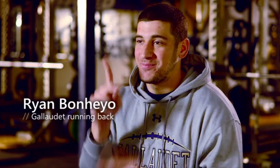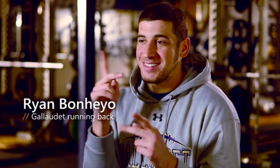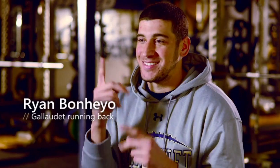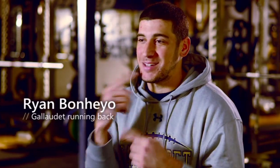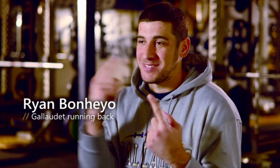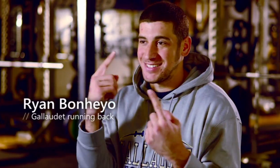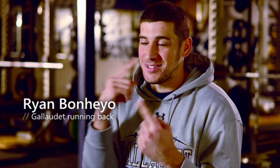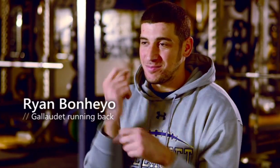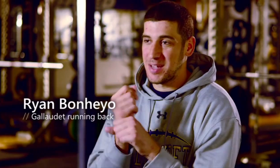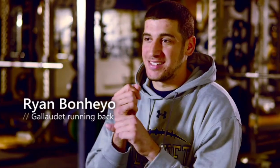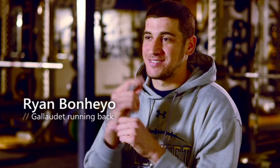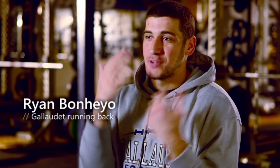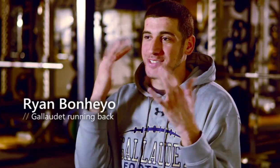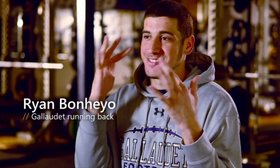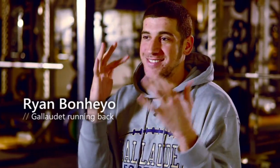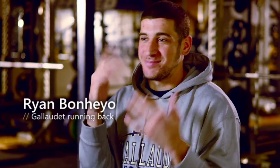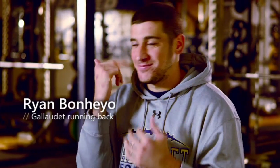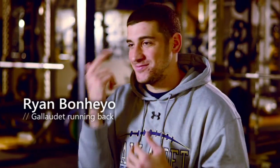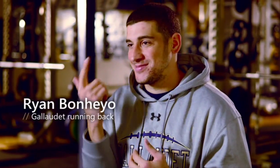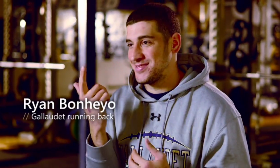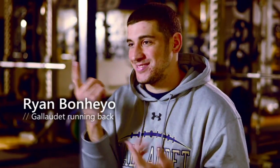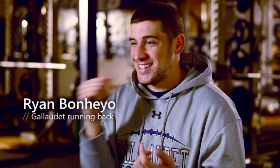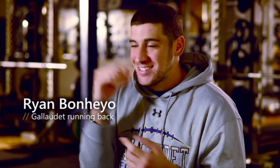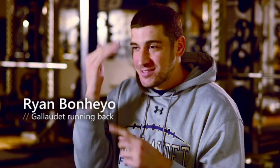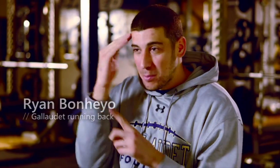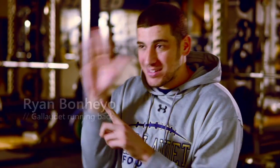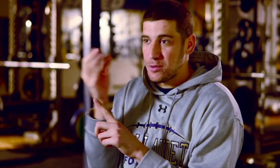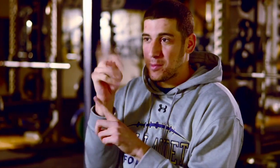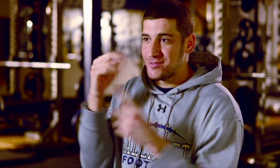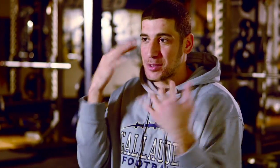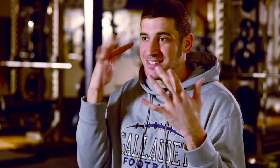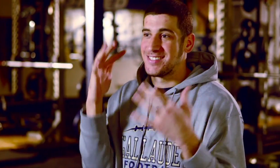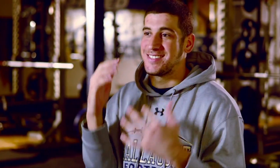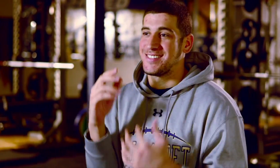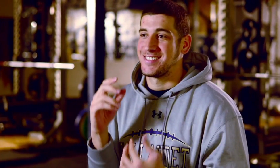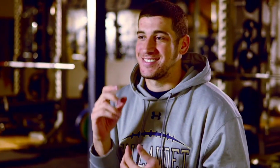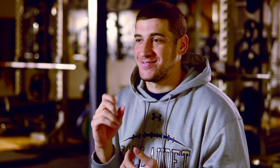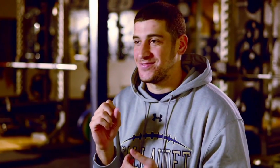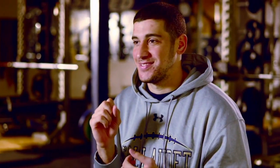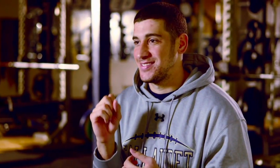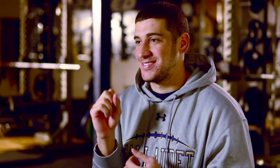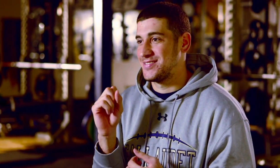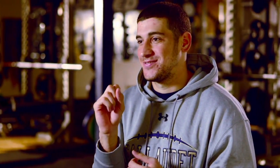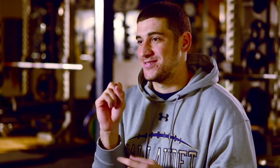Ryan (Interpreter):Deaf people are famous for making a lot of noise because they don't know how much noise they're making.